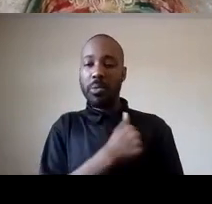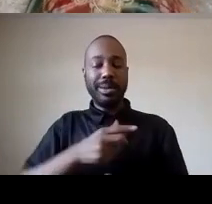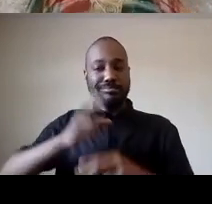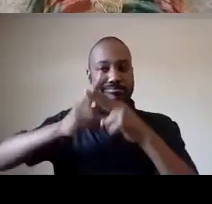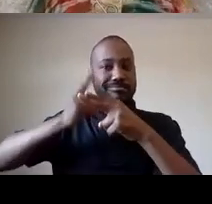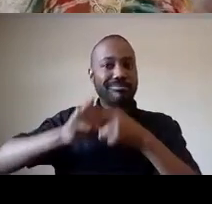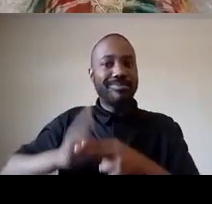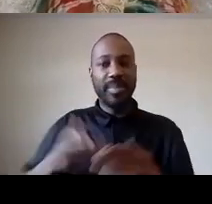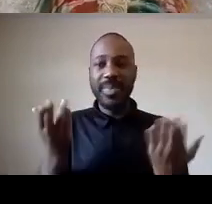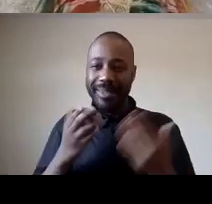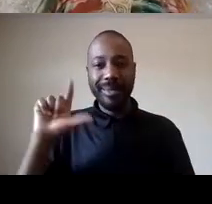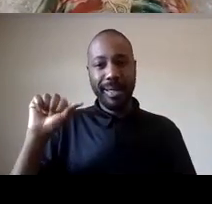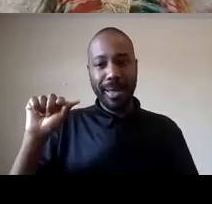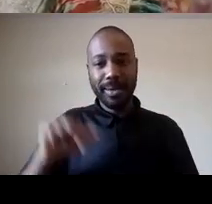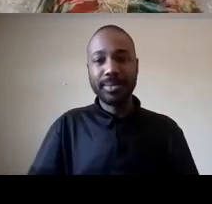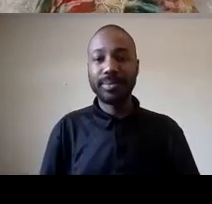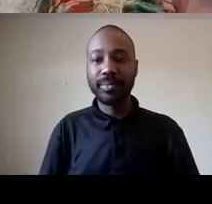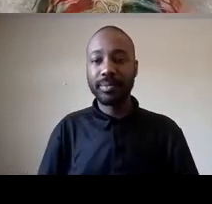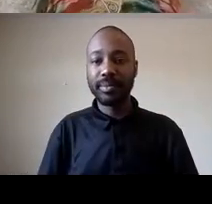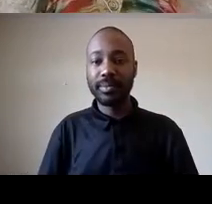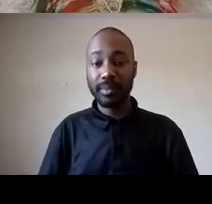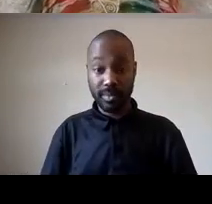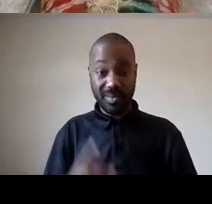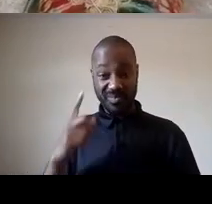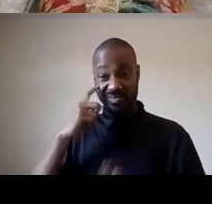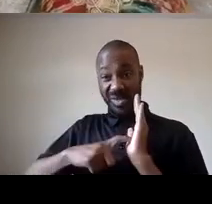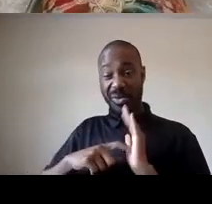um and i want to point to that as well you see in the bottom left hand corner